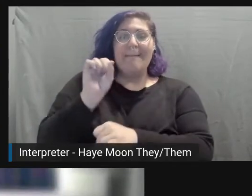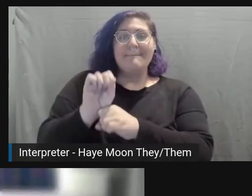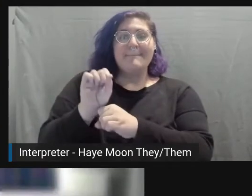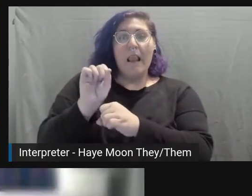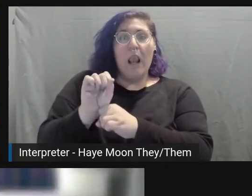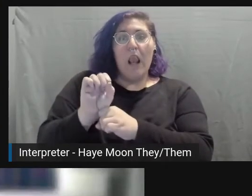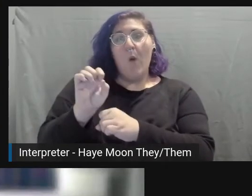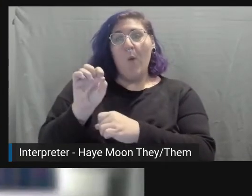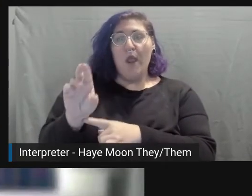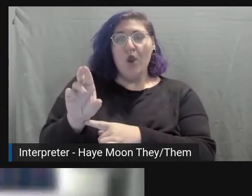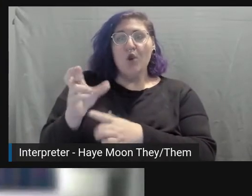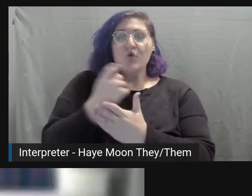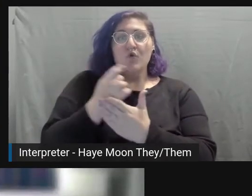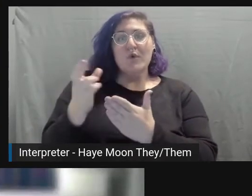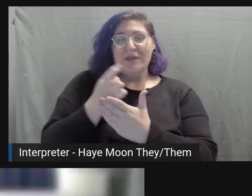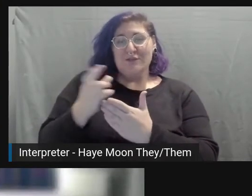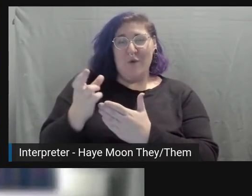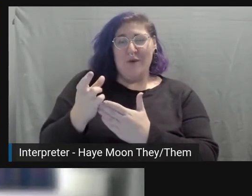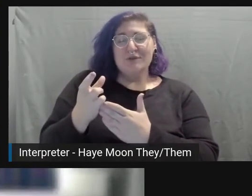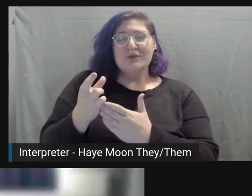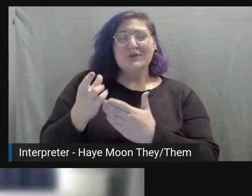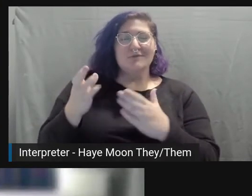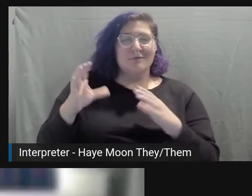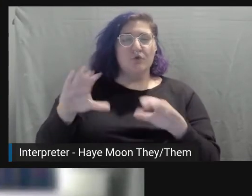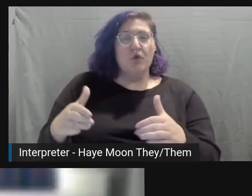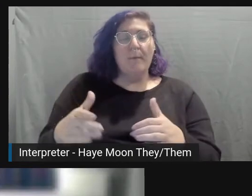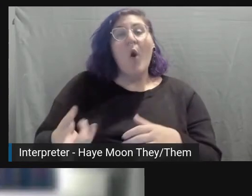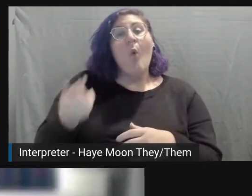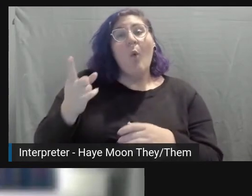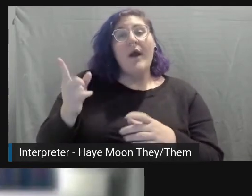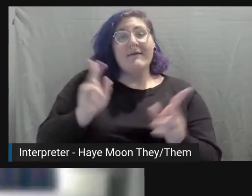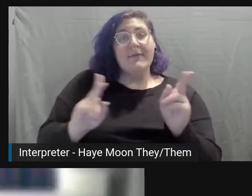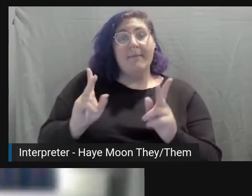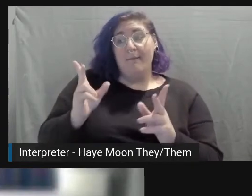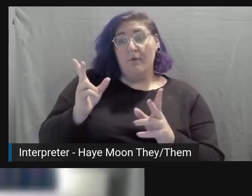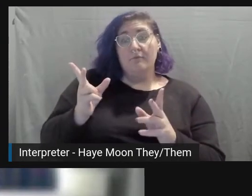One of the people that I brought on is blind